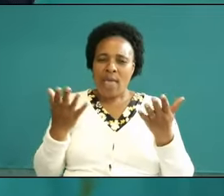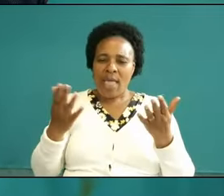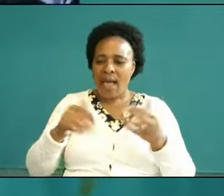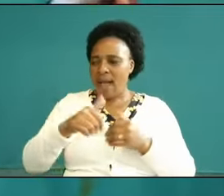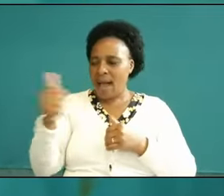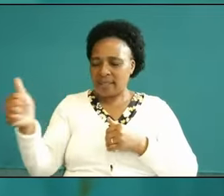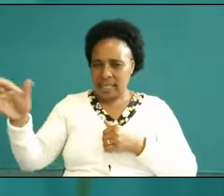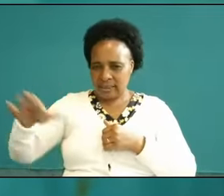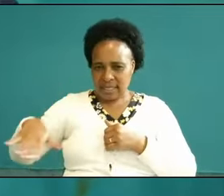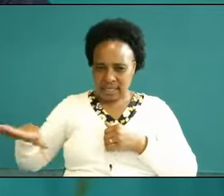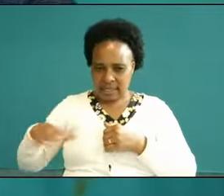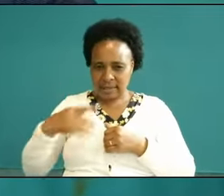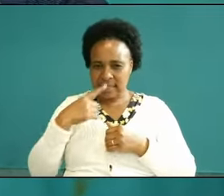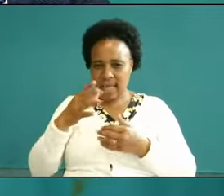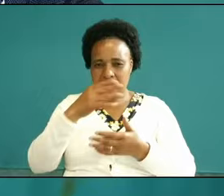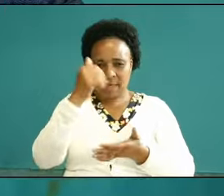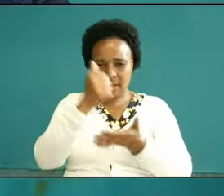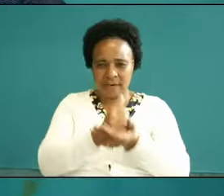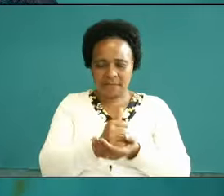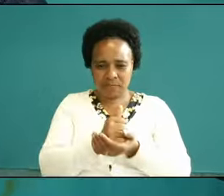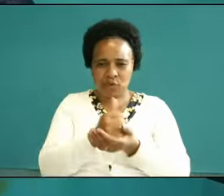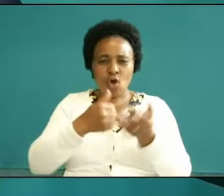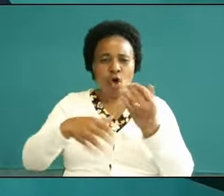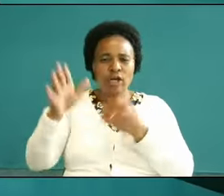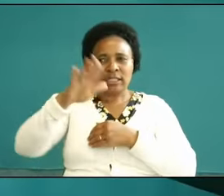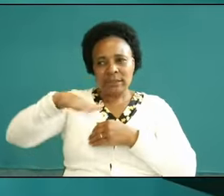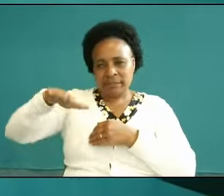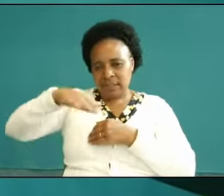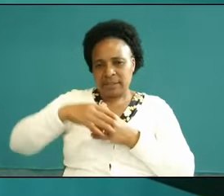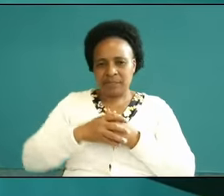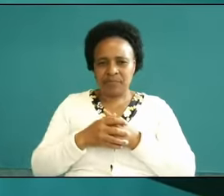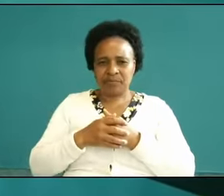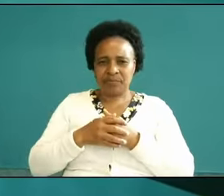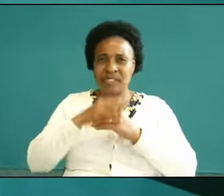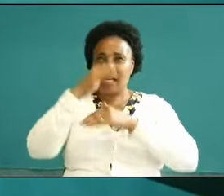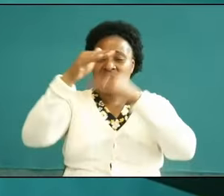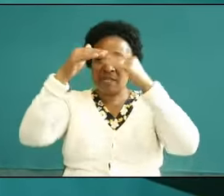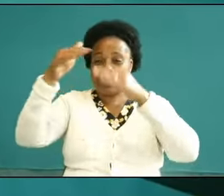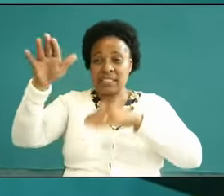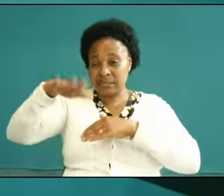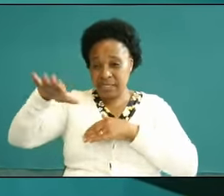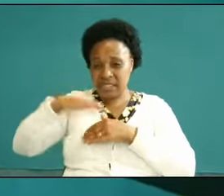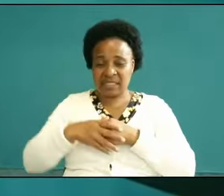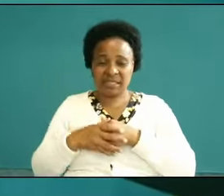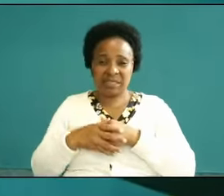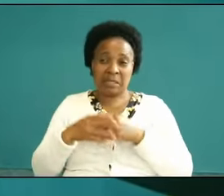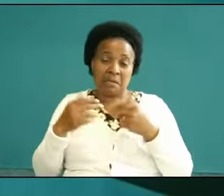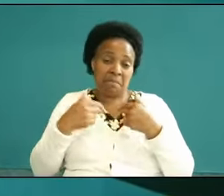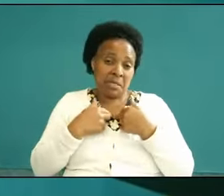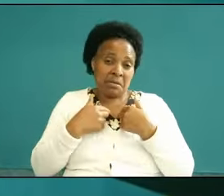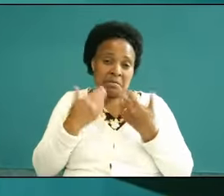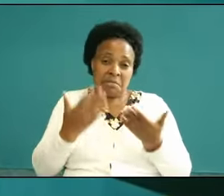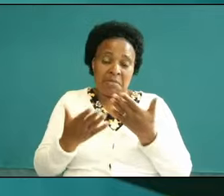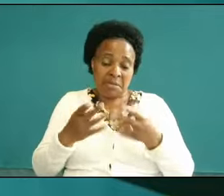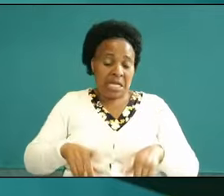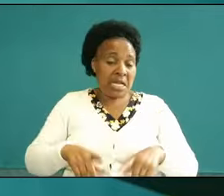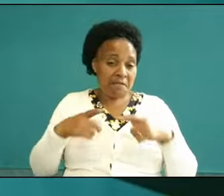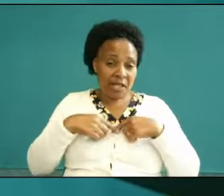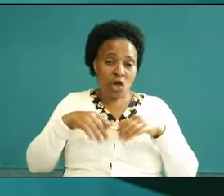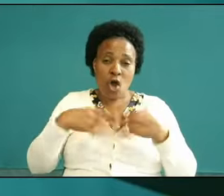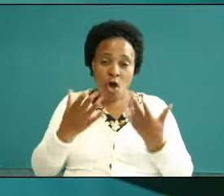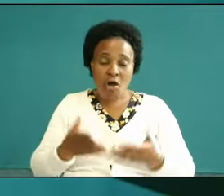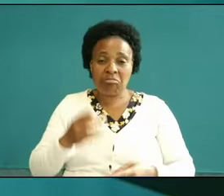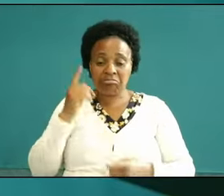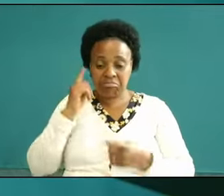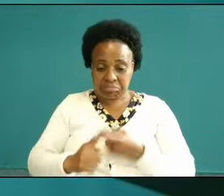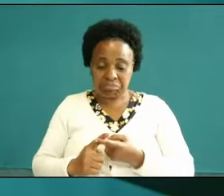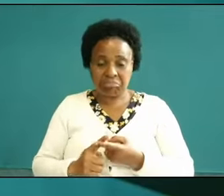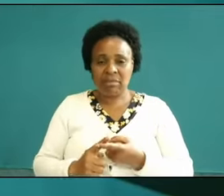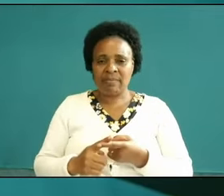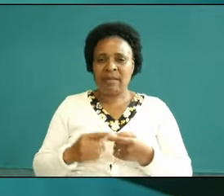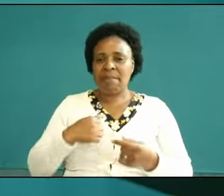can somebody say Amen PA says I don't care anymore whether I'm living or I'm dying I know I'm okay in